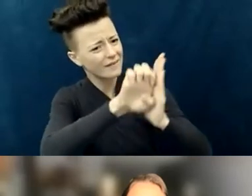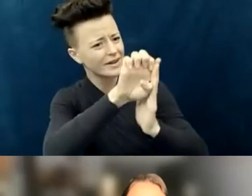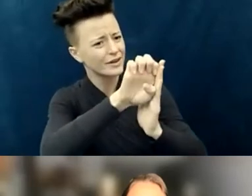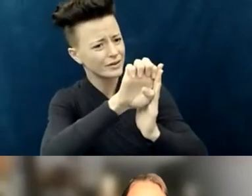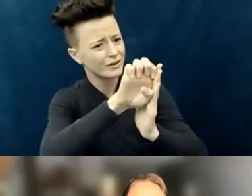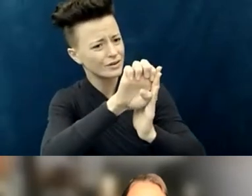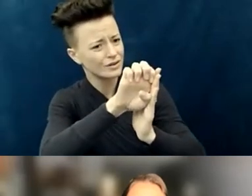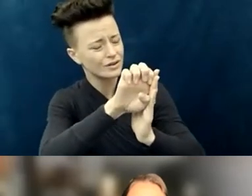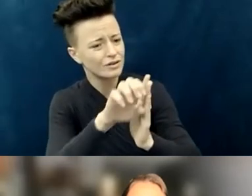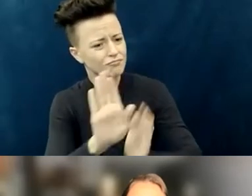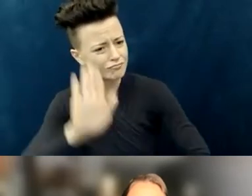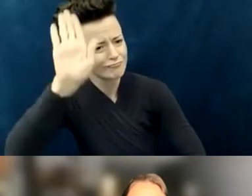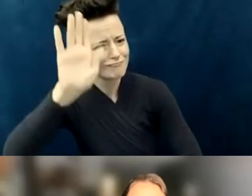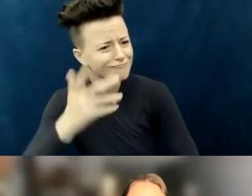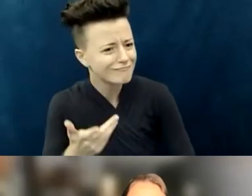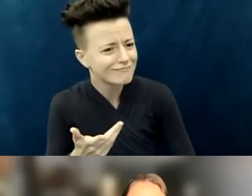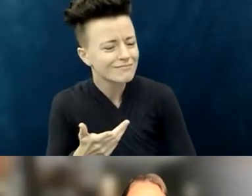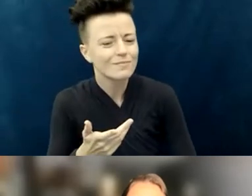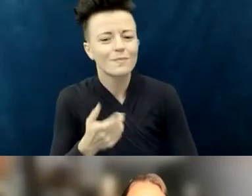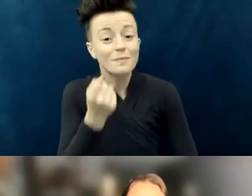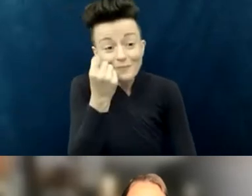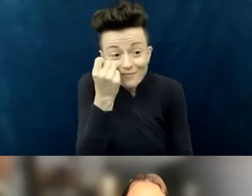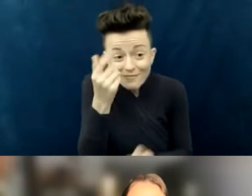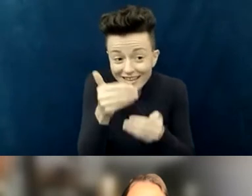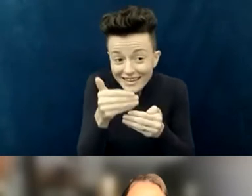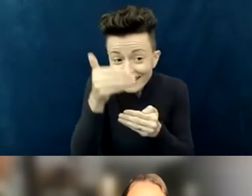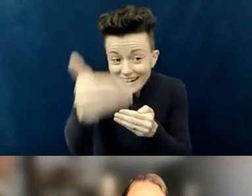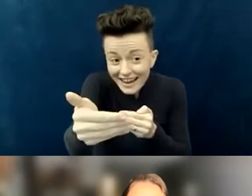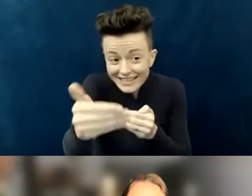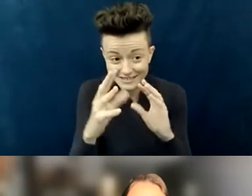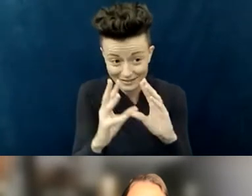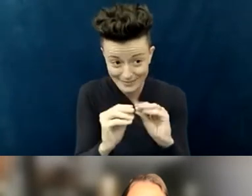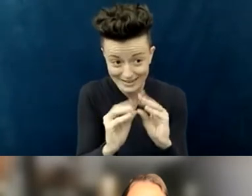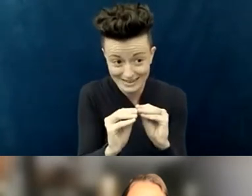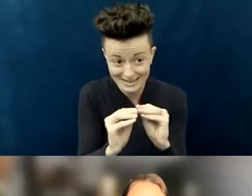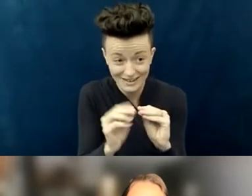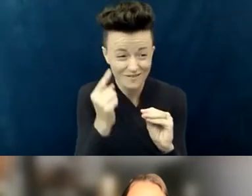Fortunately, at the very next meeting that was congregation-wide, it was announced